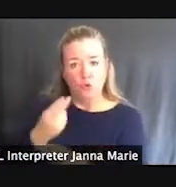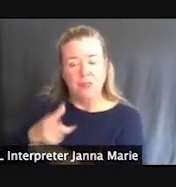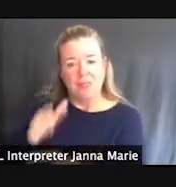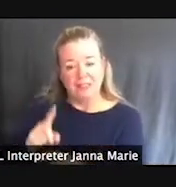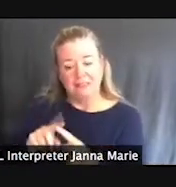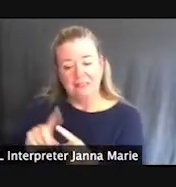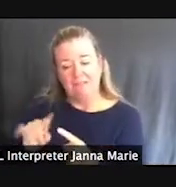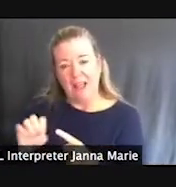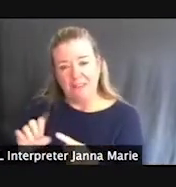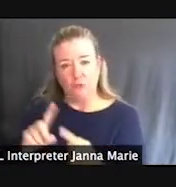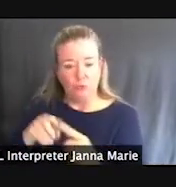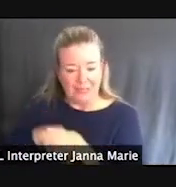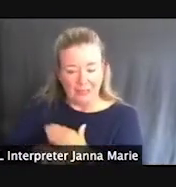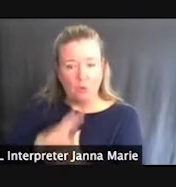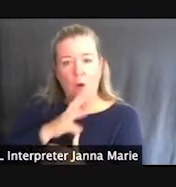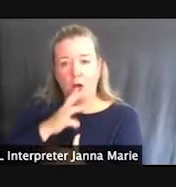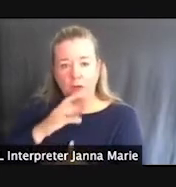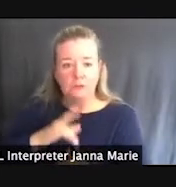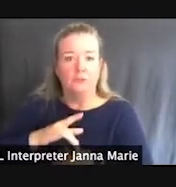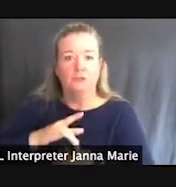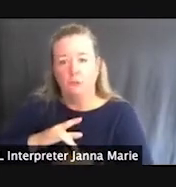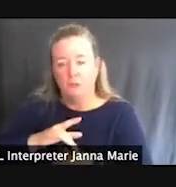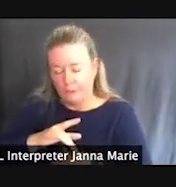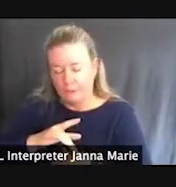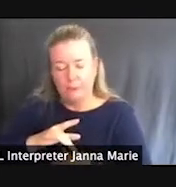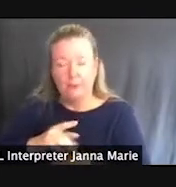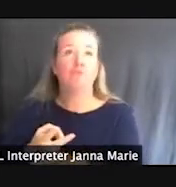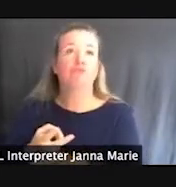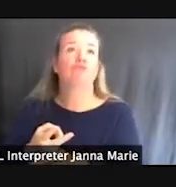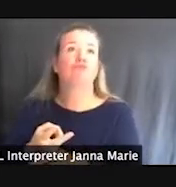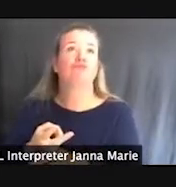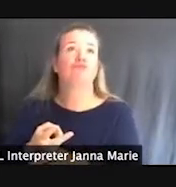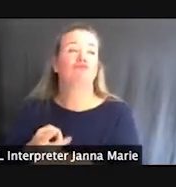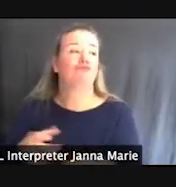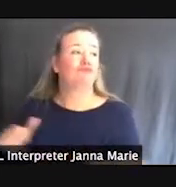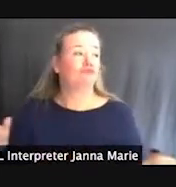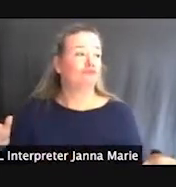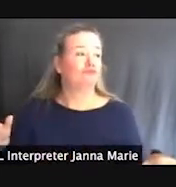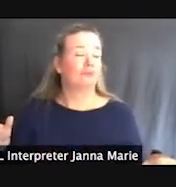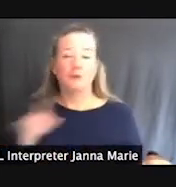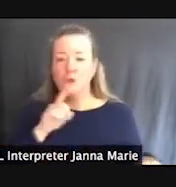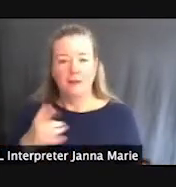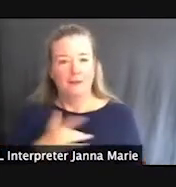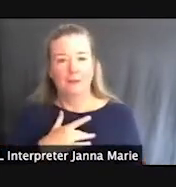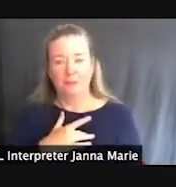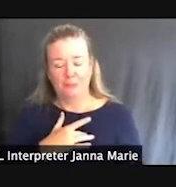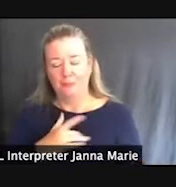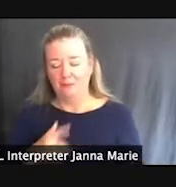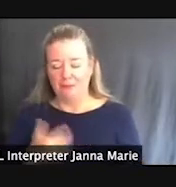out and get right in the water, lay right back and really give you a sense of being